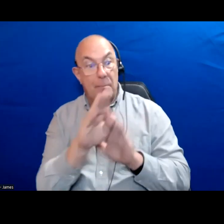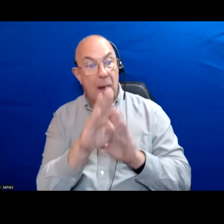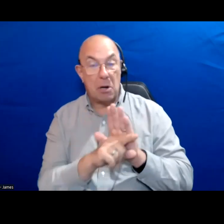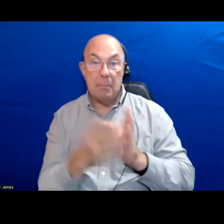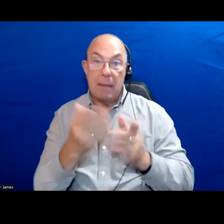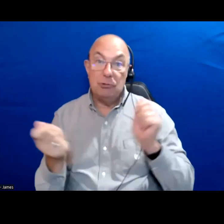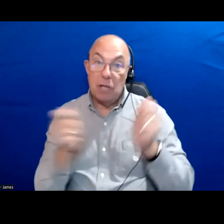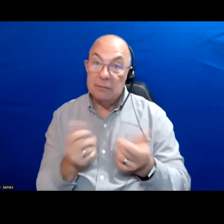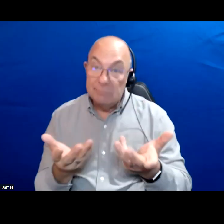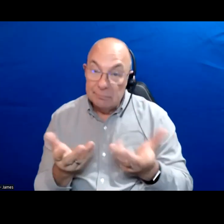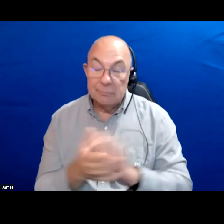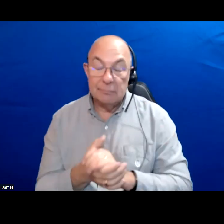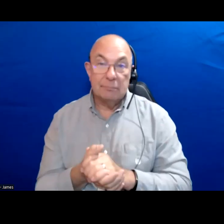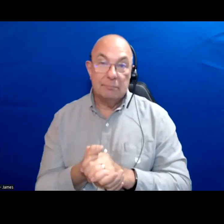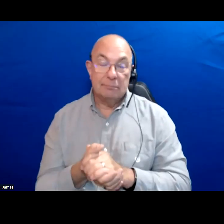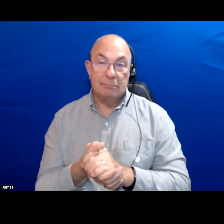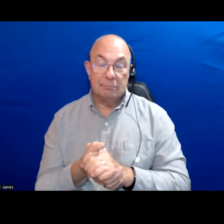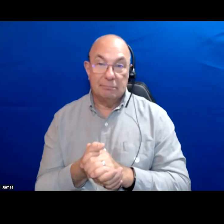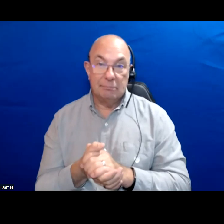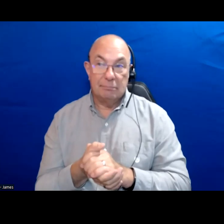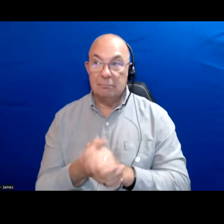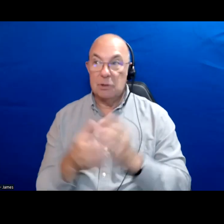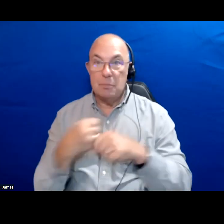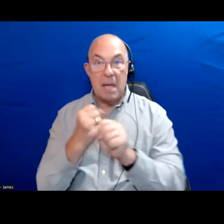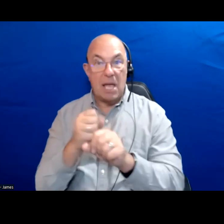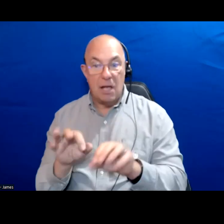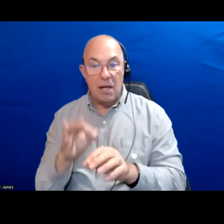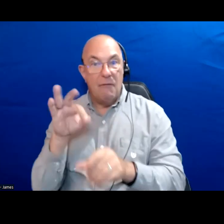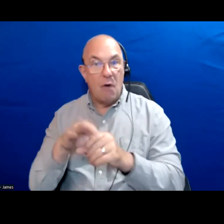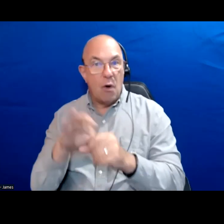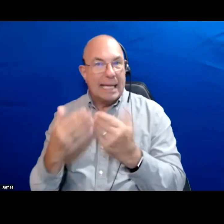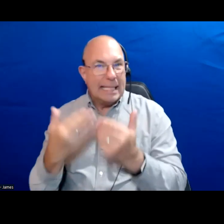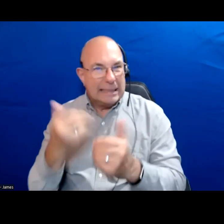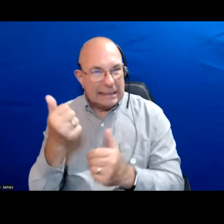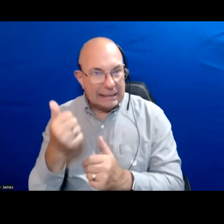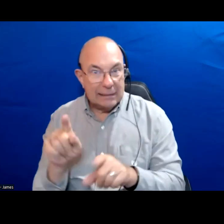Then of course all of the things that you could do just to make voting practically easier like Jennifer had mentioned.